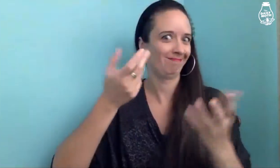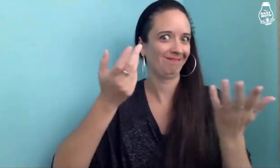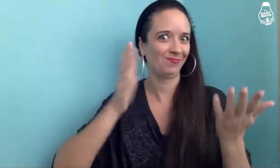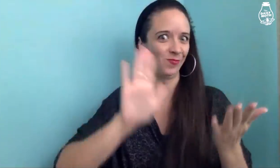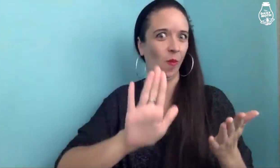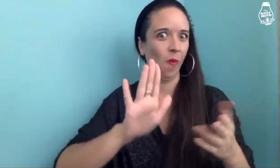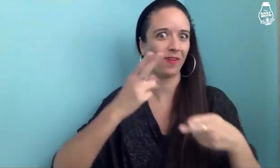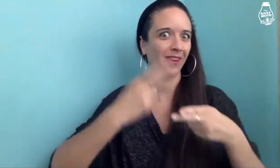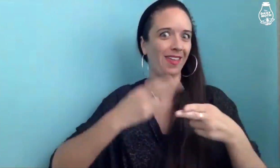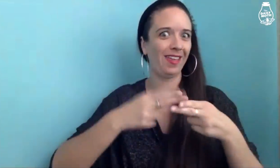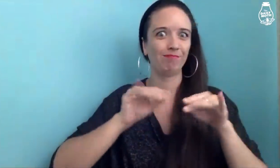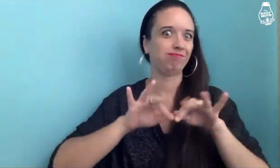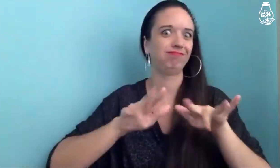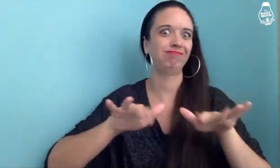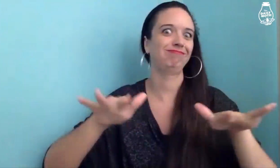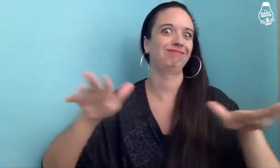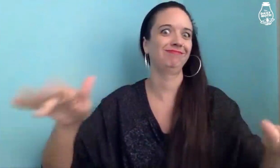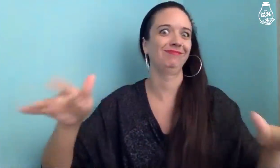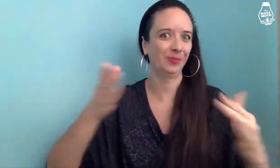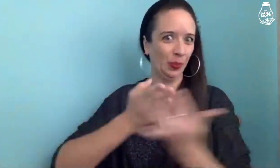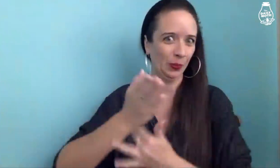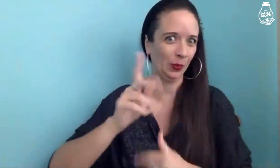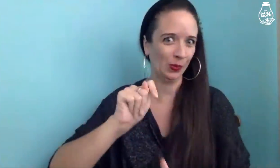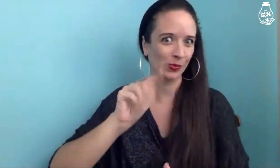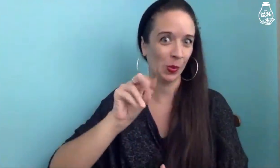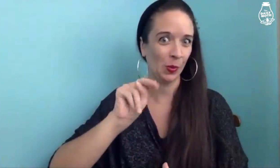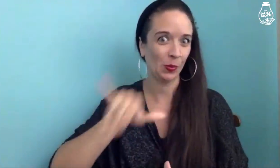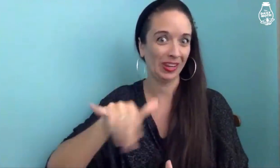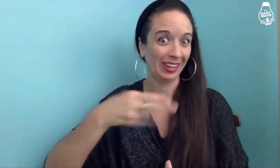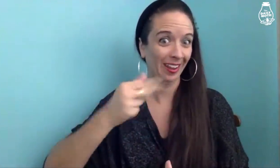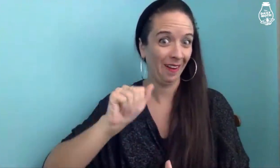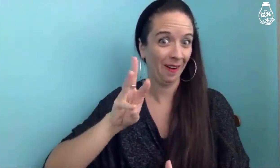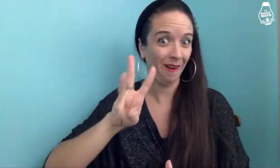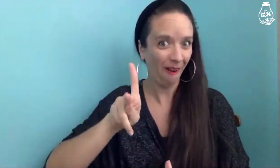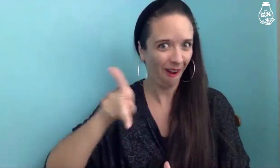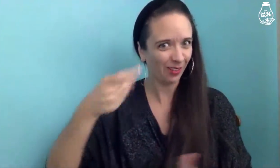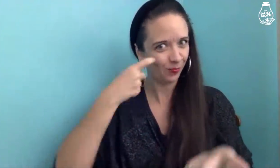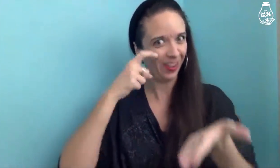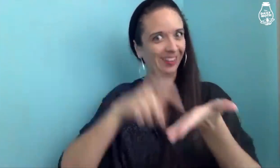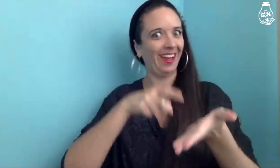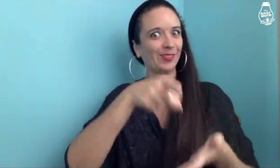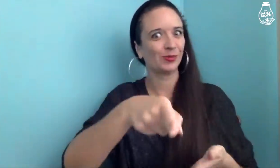Your name is really getting out there from Tony Hawk recognizing